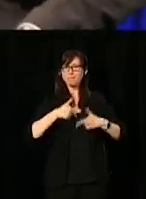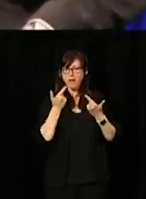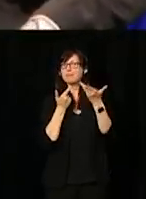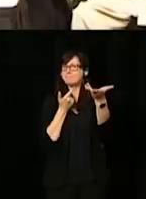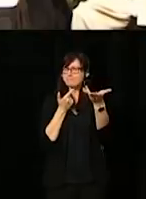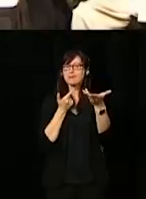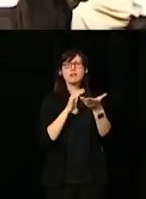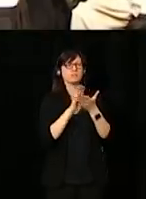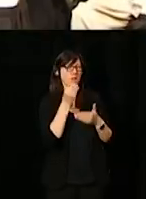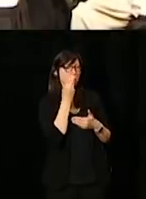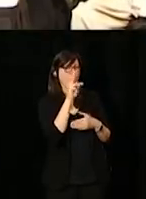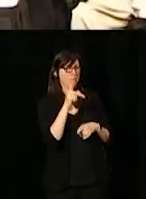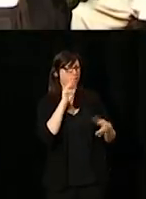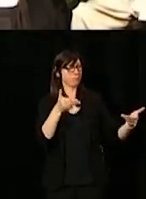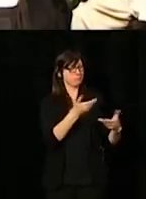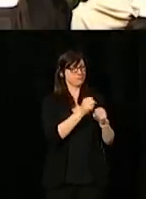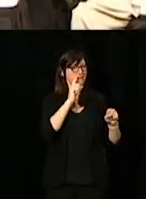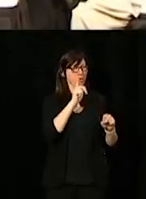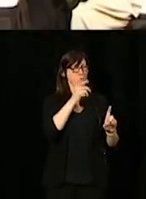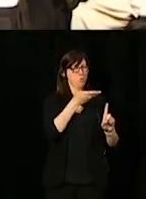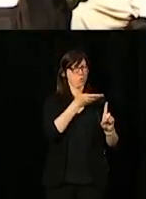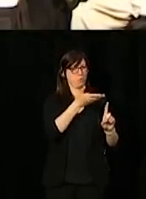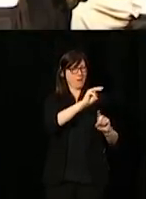I was going to save it for the intro of the MC, but we'll do it again.